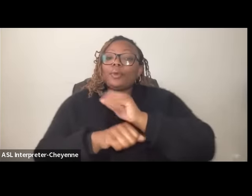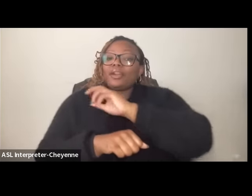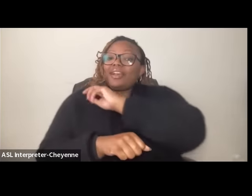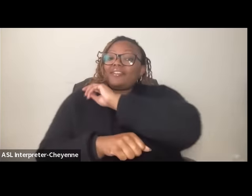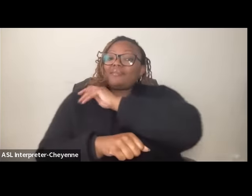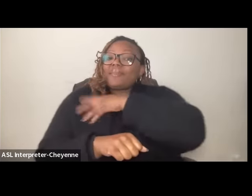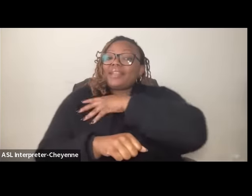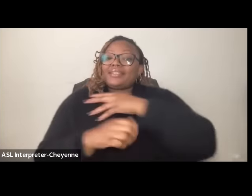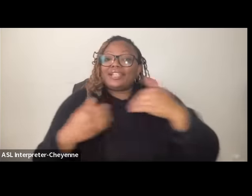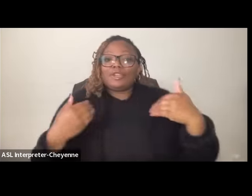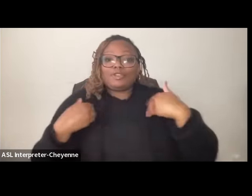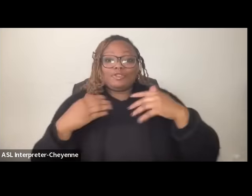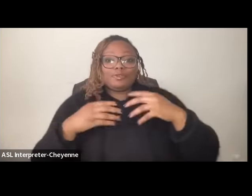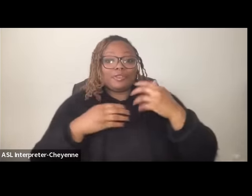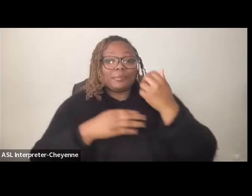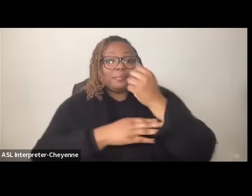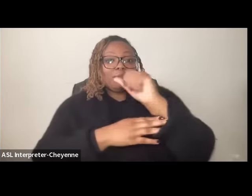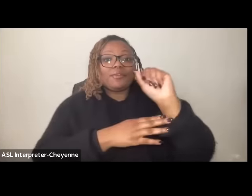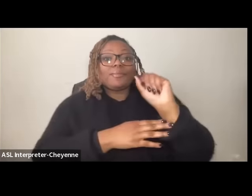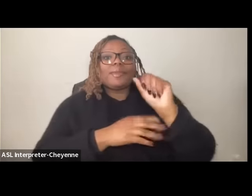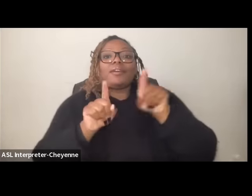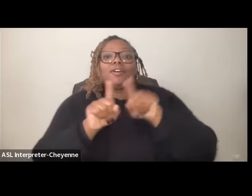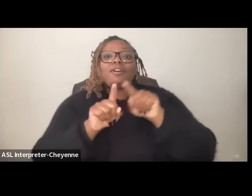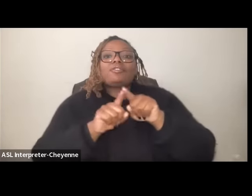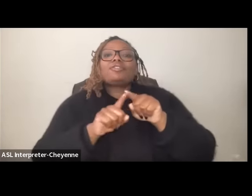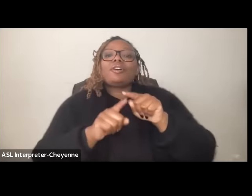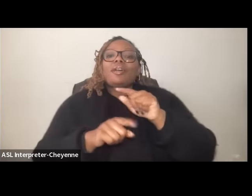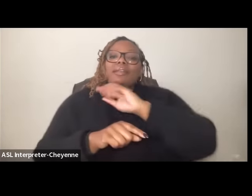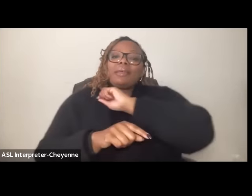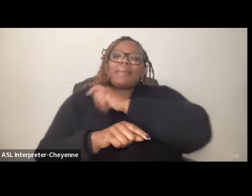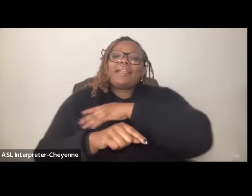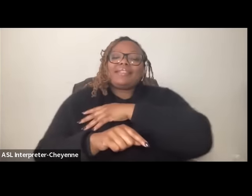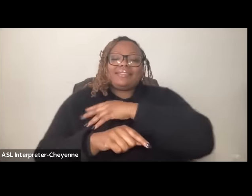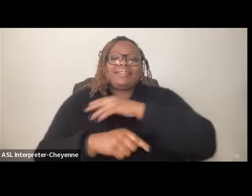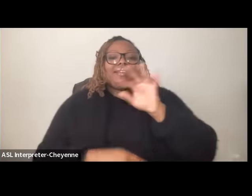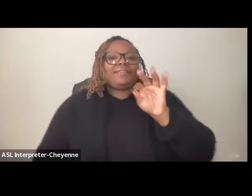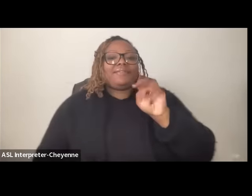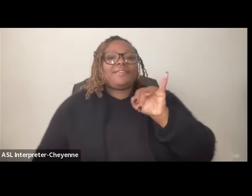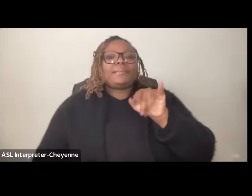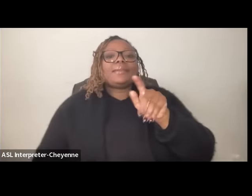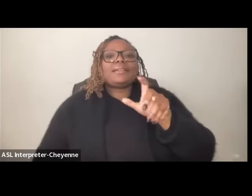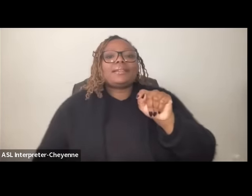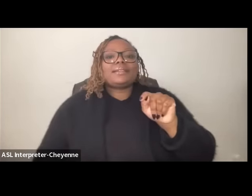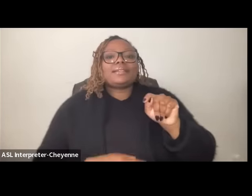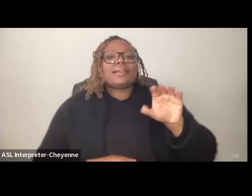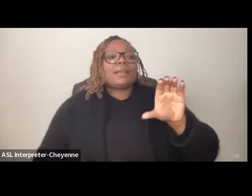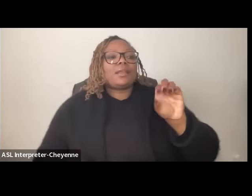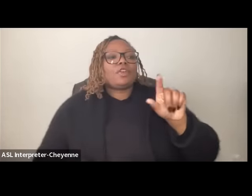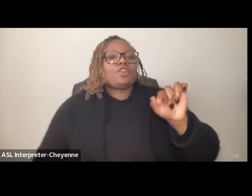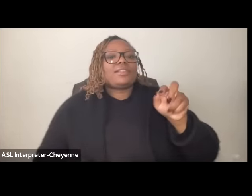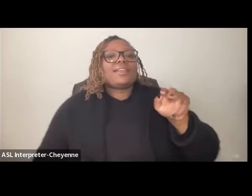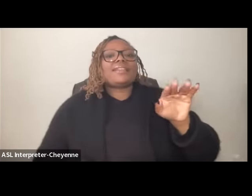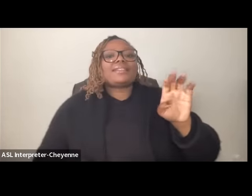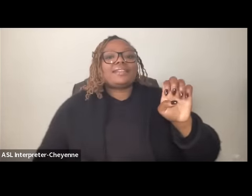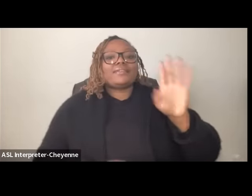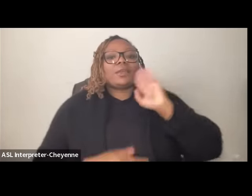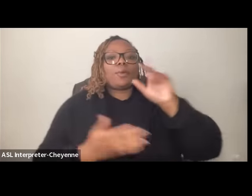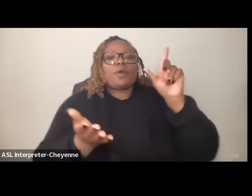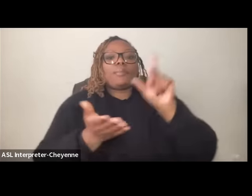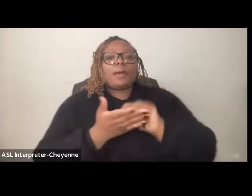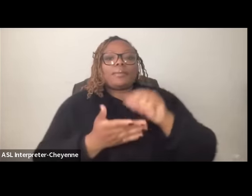shout out the Palestinian feminist Collective they will put out very soon a um black and Palestinian